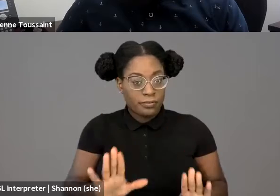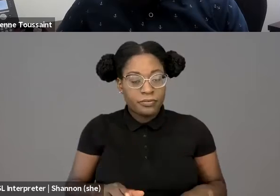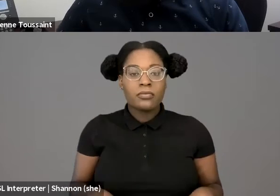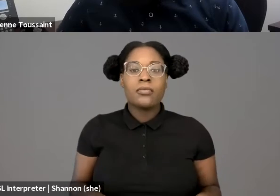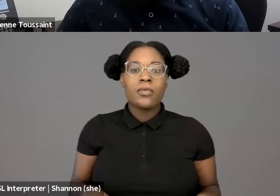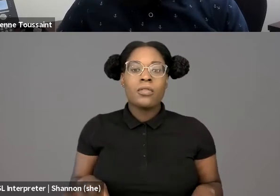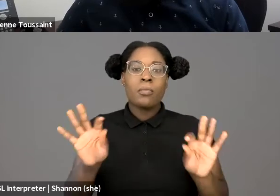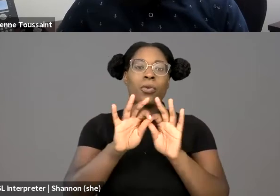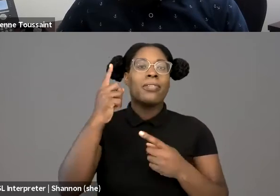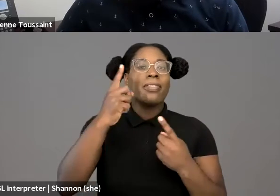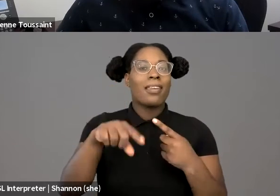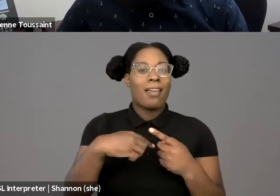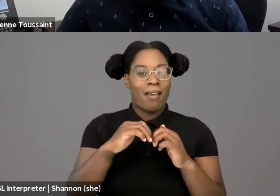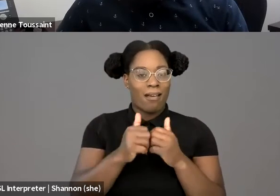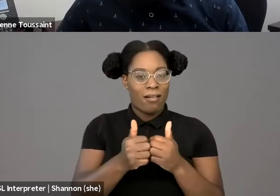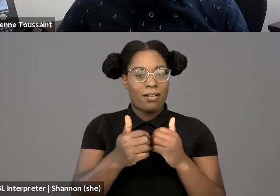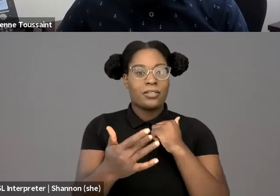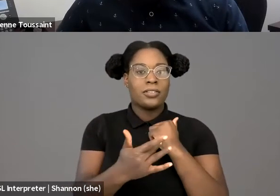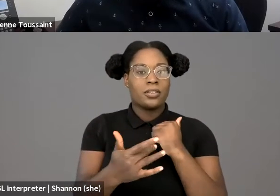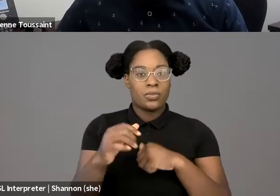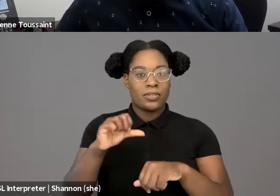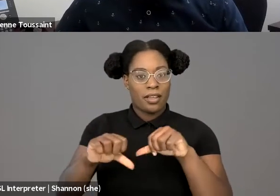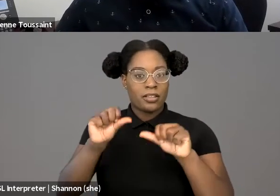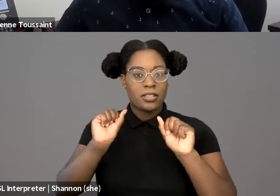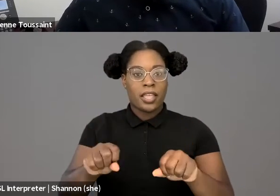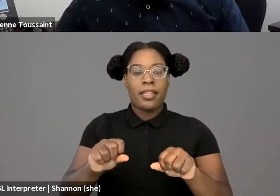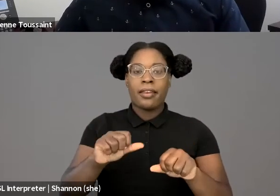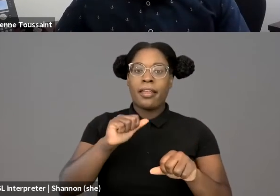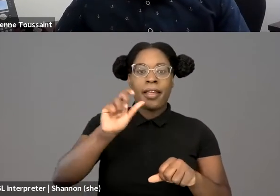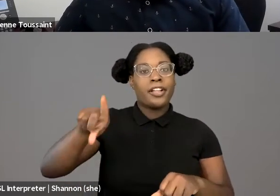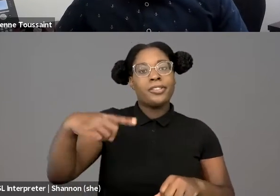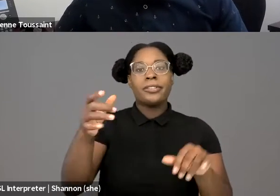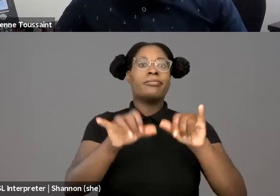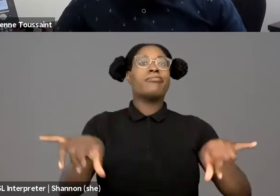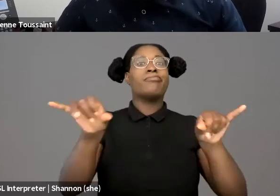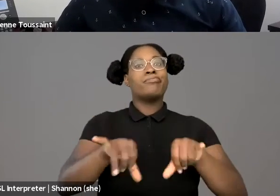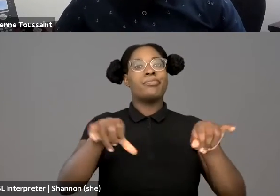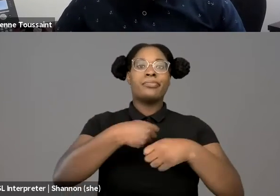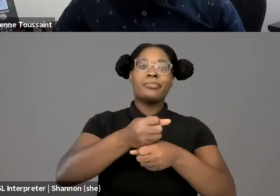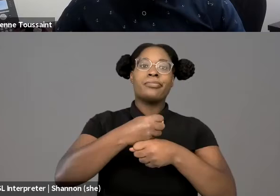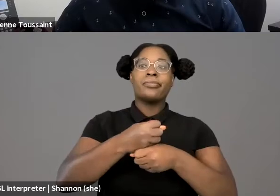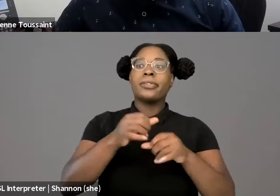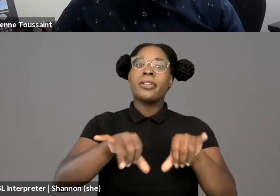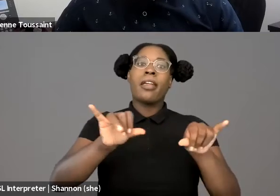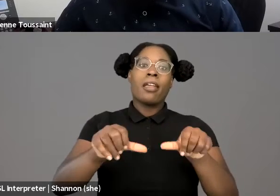and re-imagined for more just ends. Point three is this: